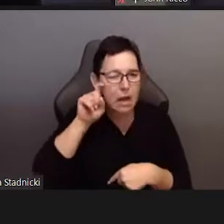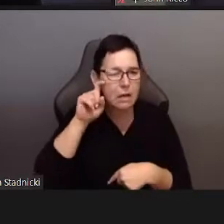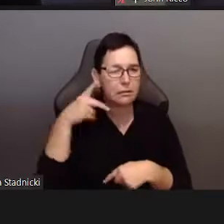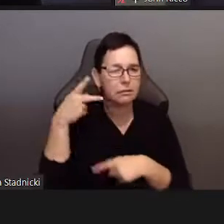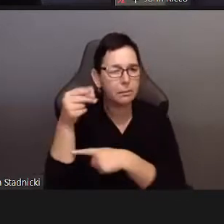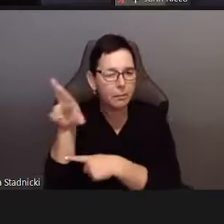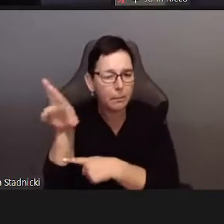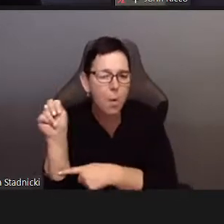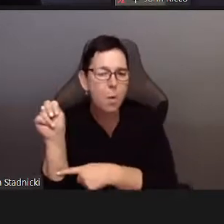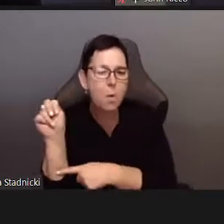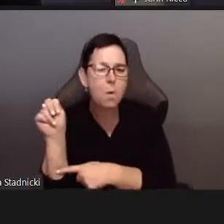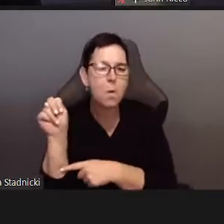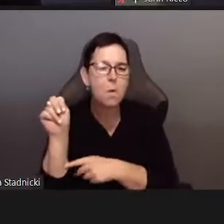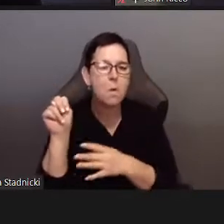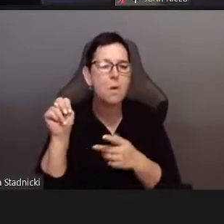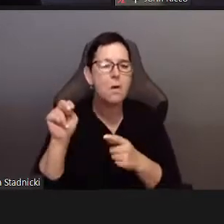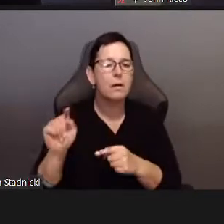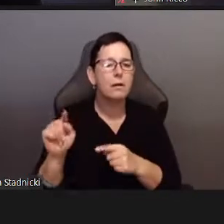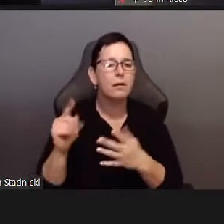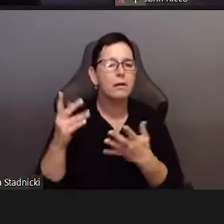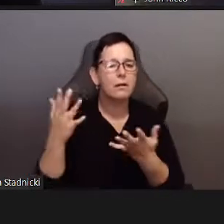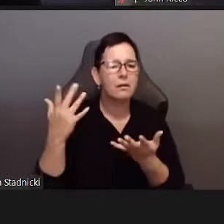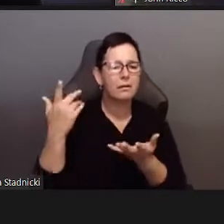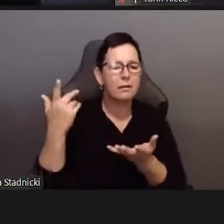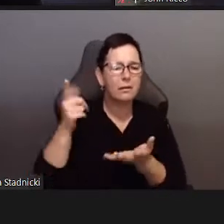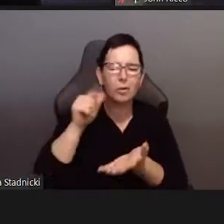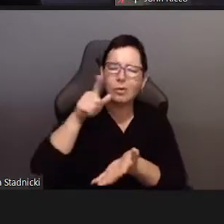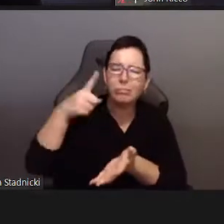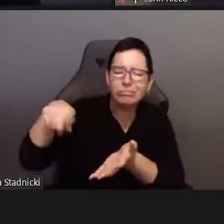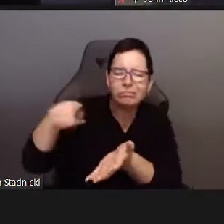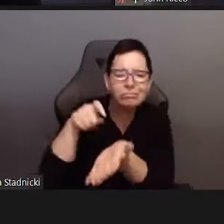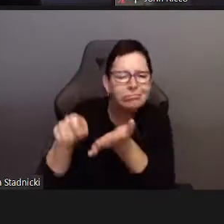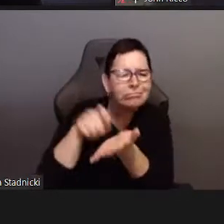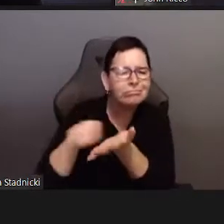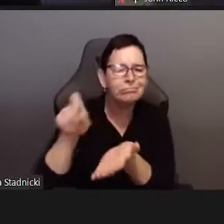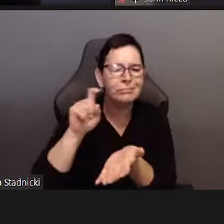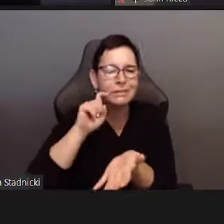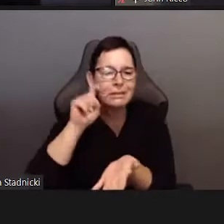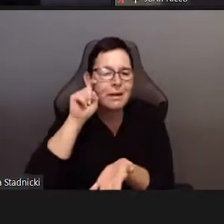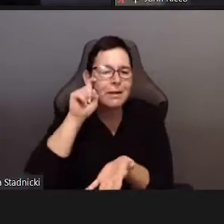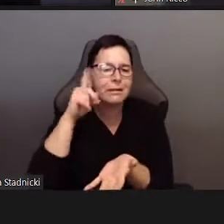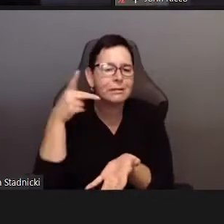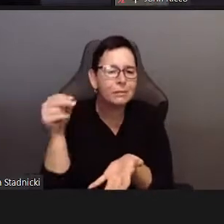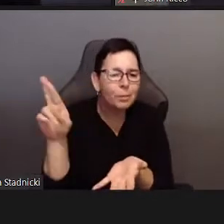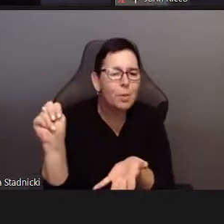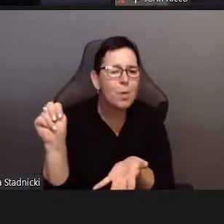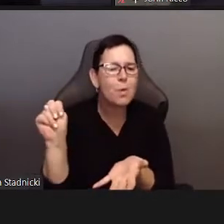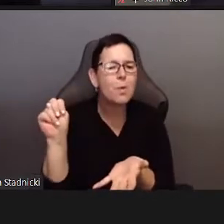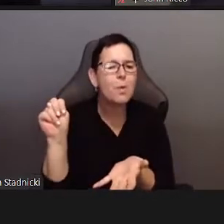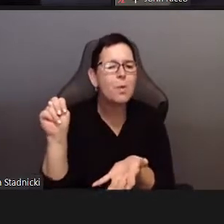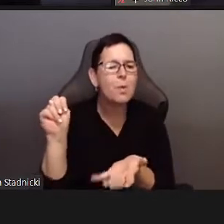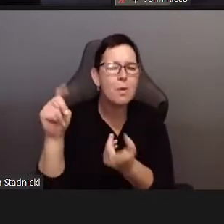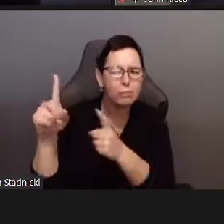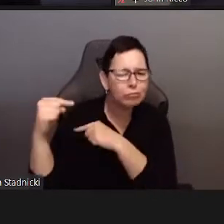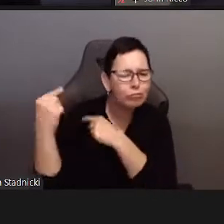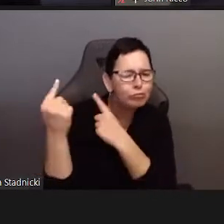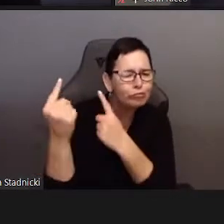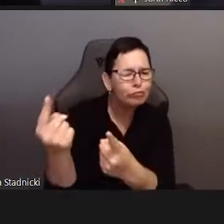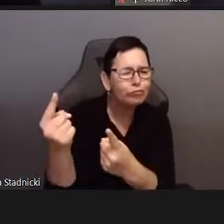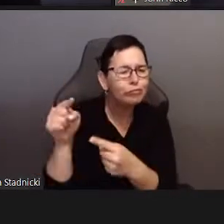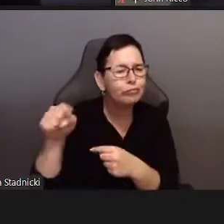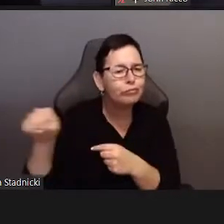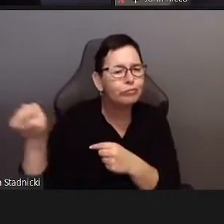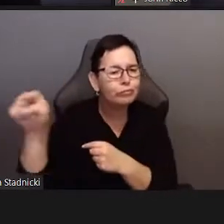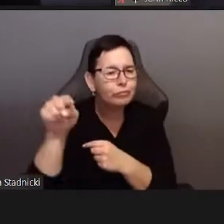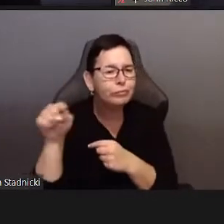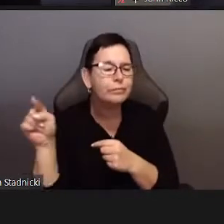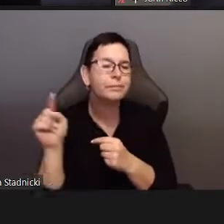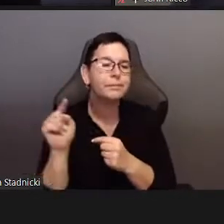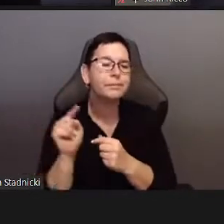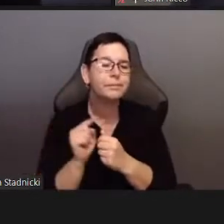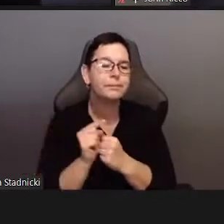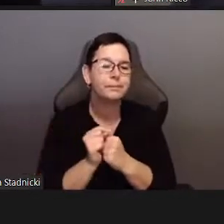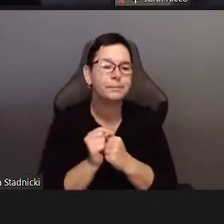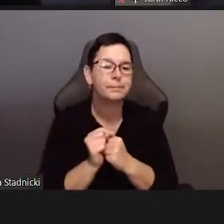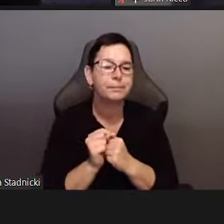Where is pleasure in all of this?